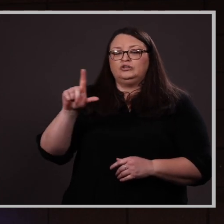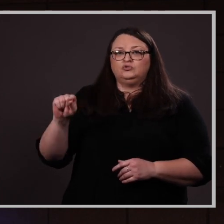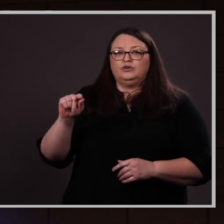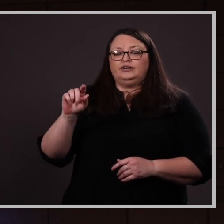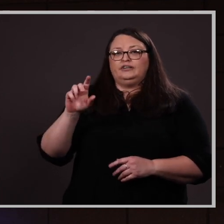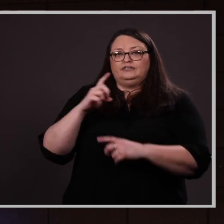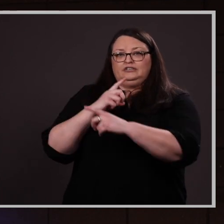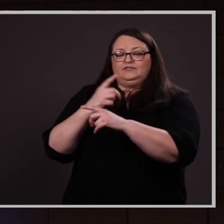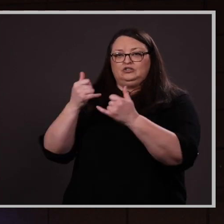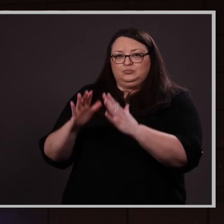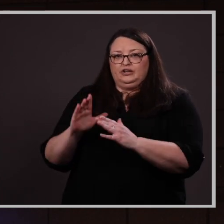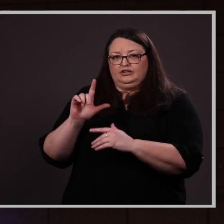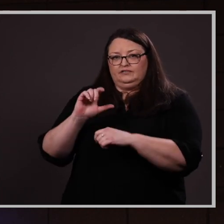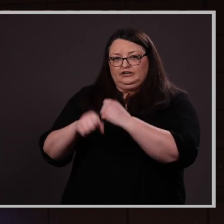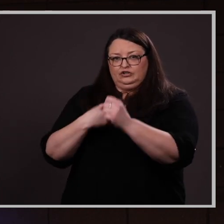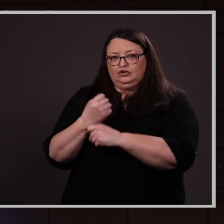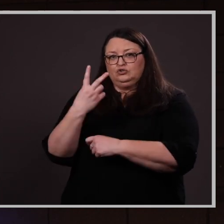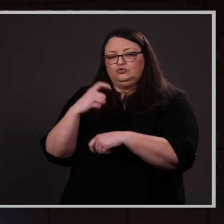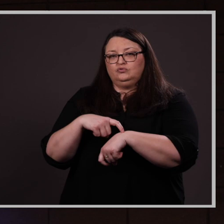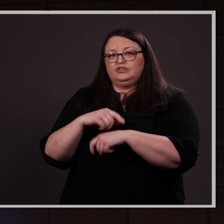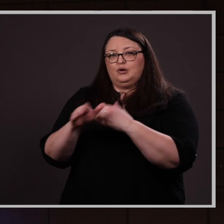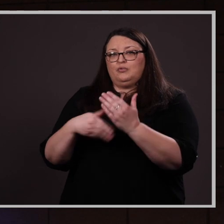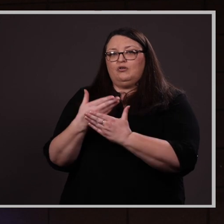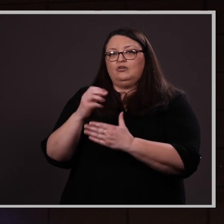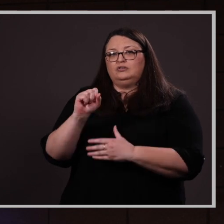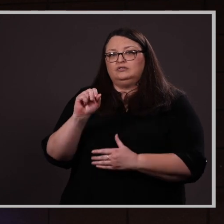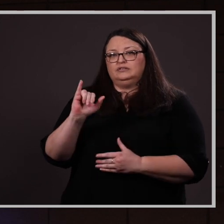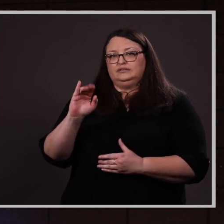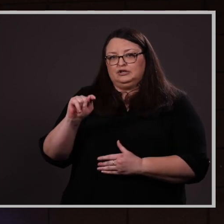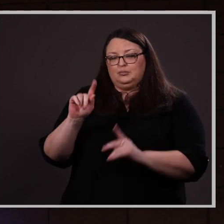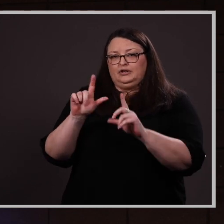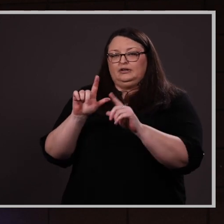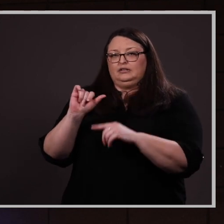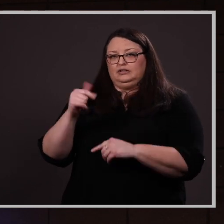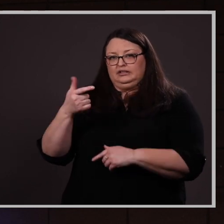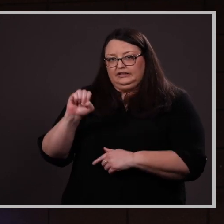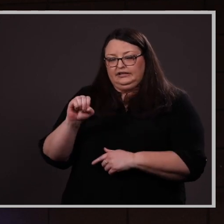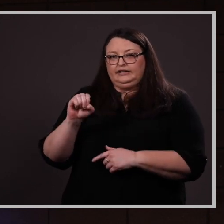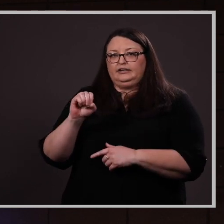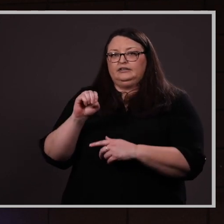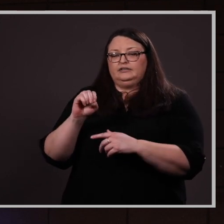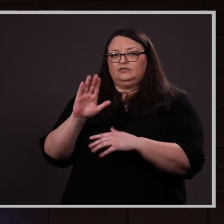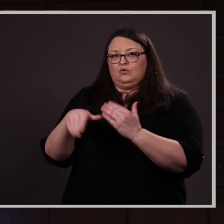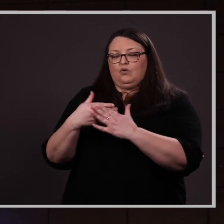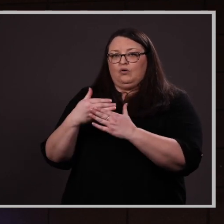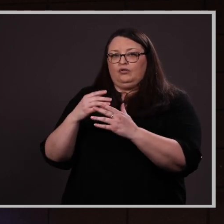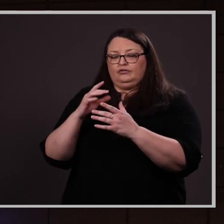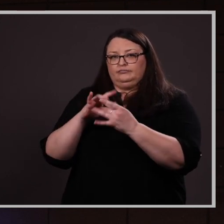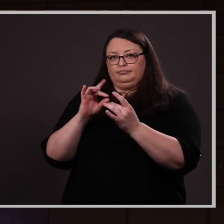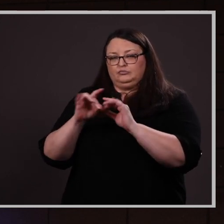a two-time All-Summit honorable mention pick and a two-time Academic All-Summit Selection.